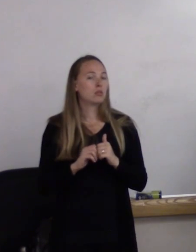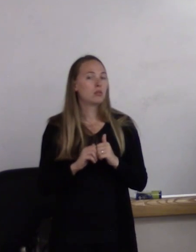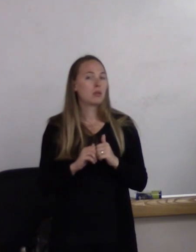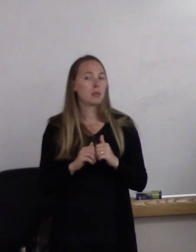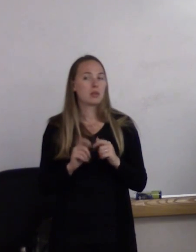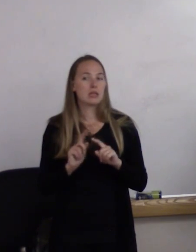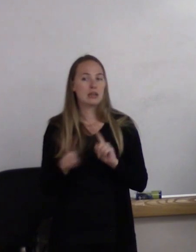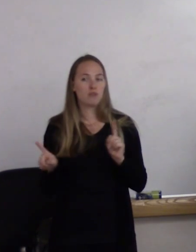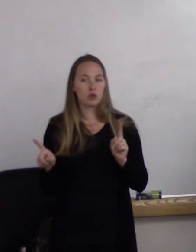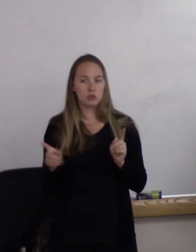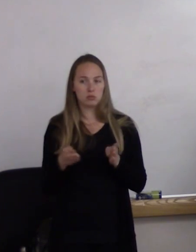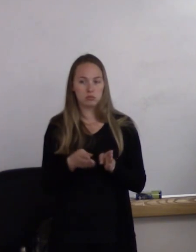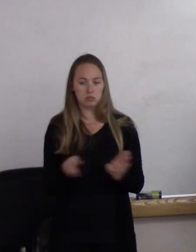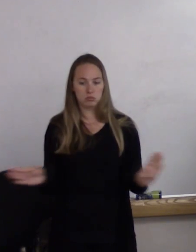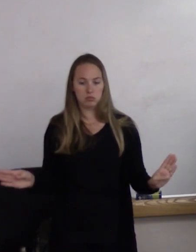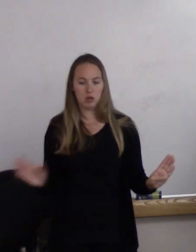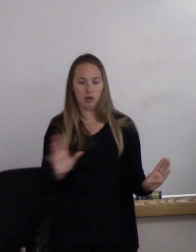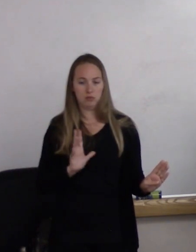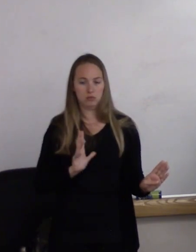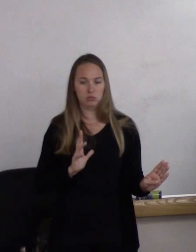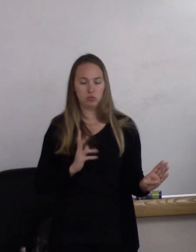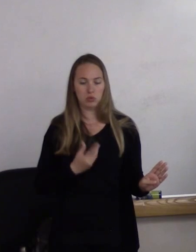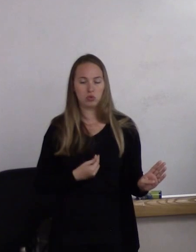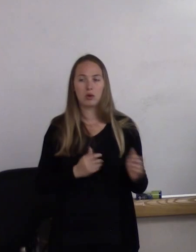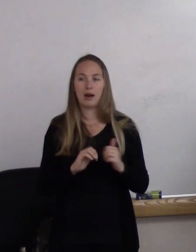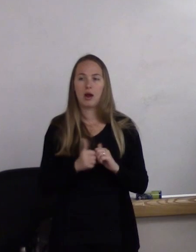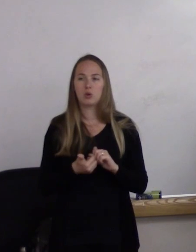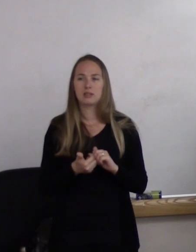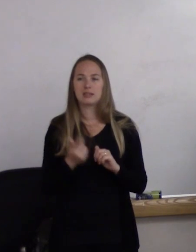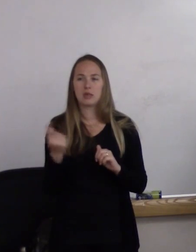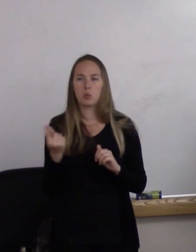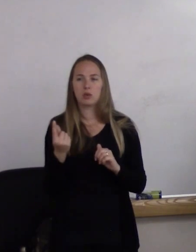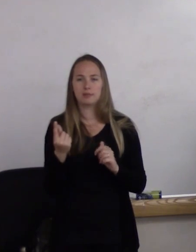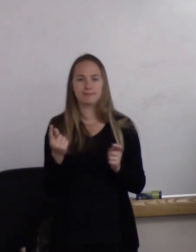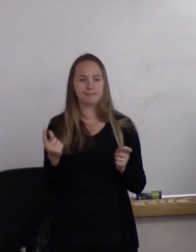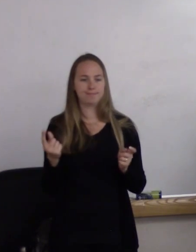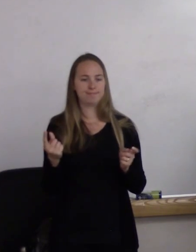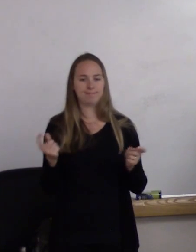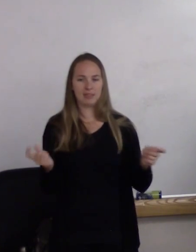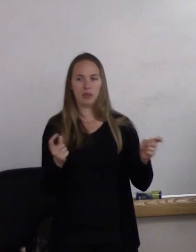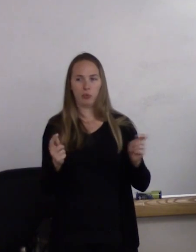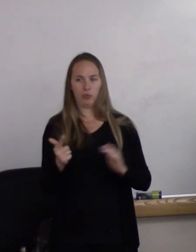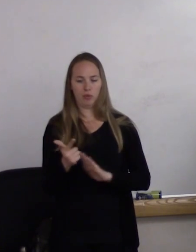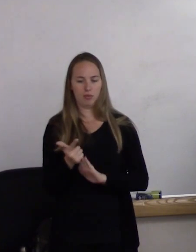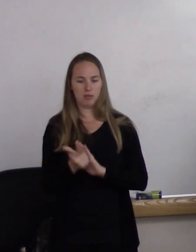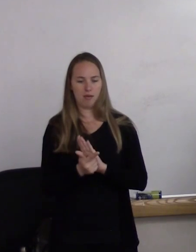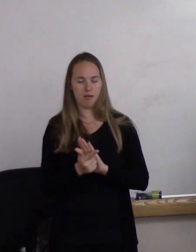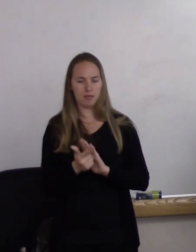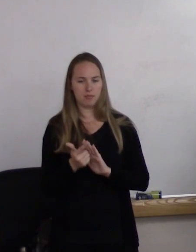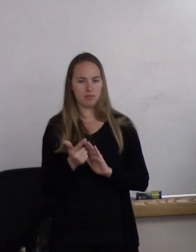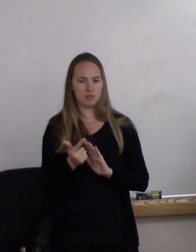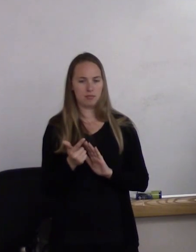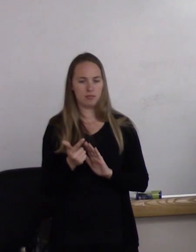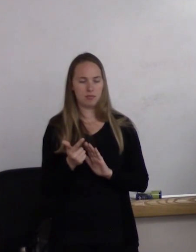how does one, like, navigate the law? Like, someone-- say I want to just--